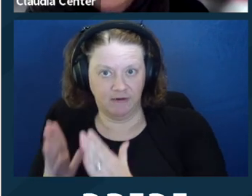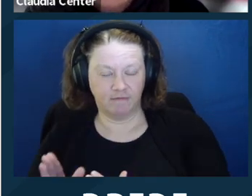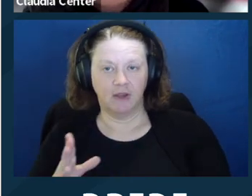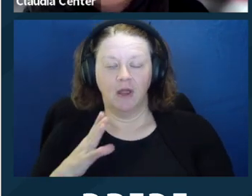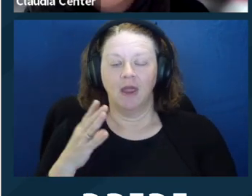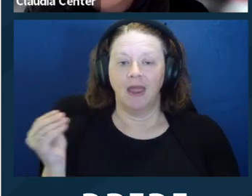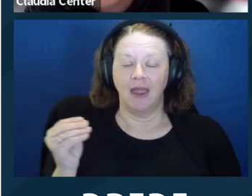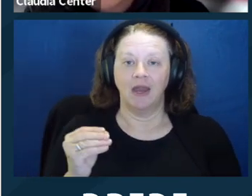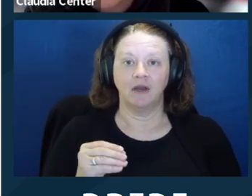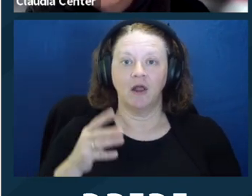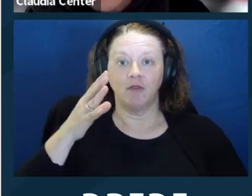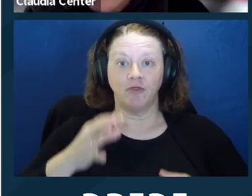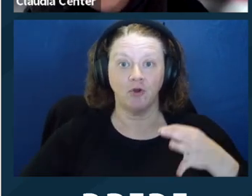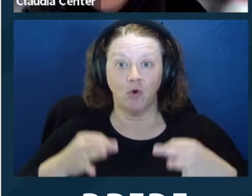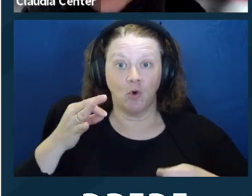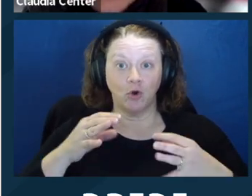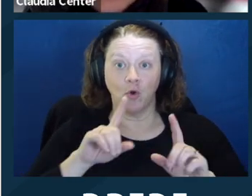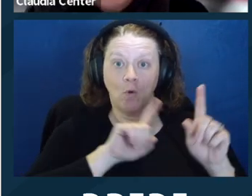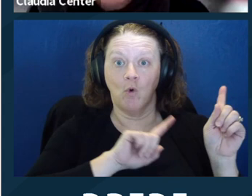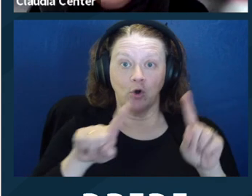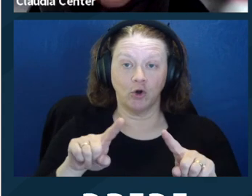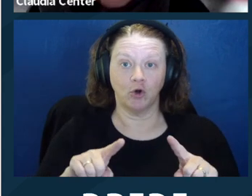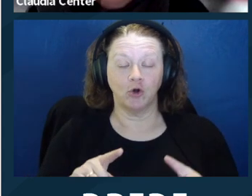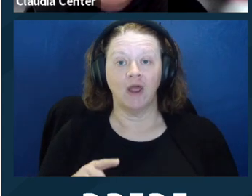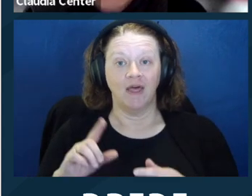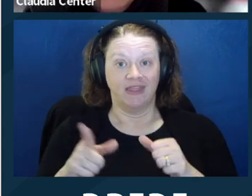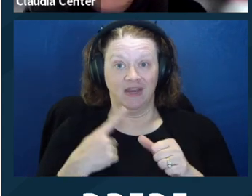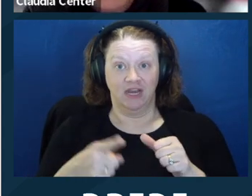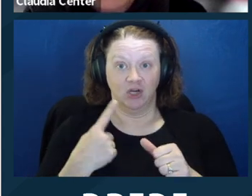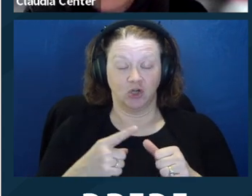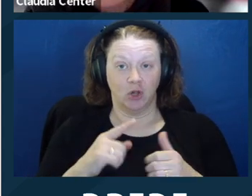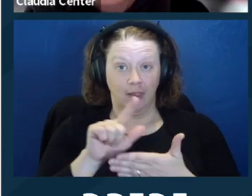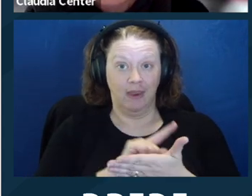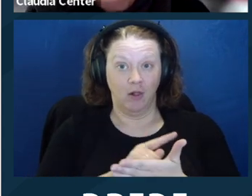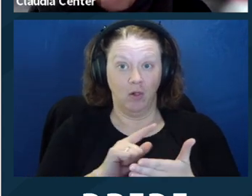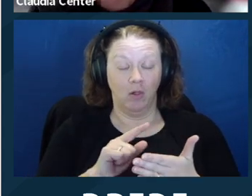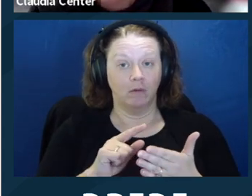finding that the plaintiff did not demonstrate that her parents were objectively necessary